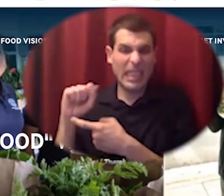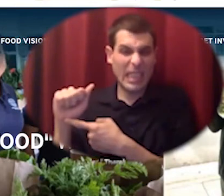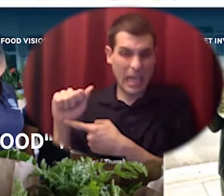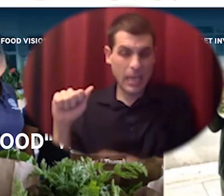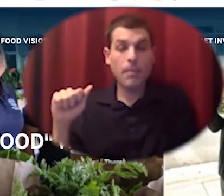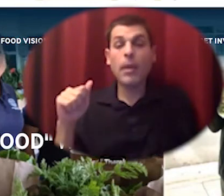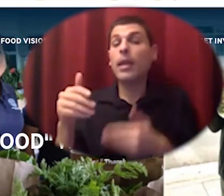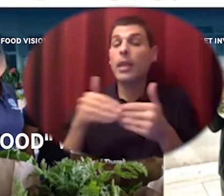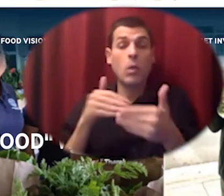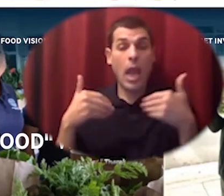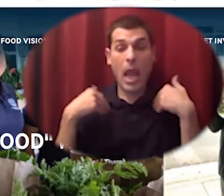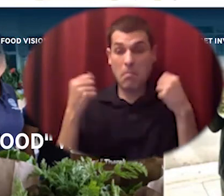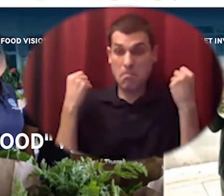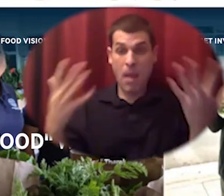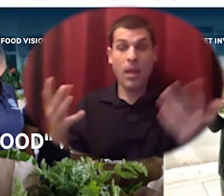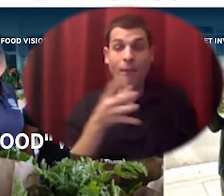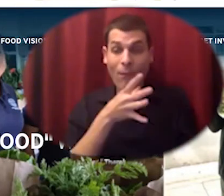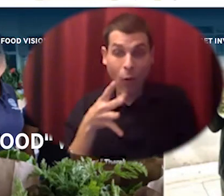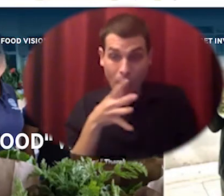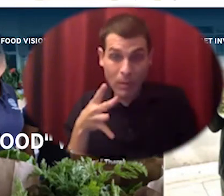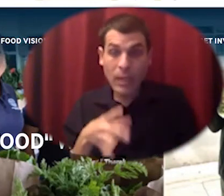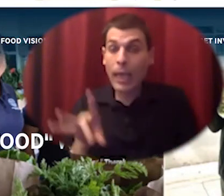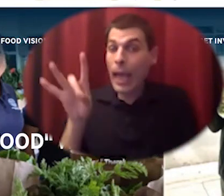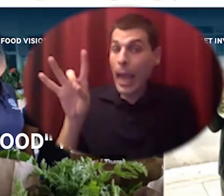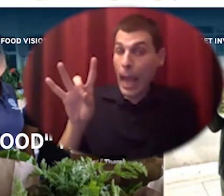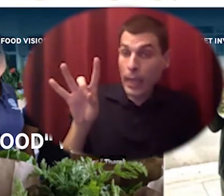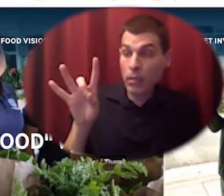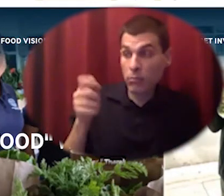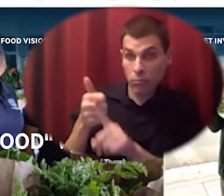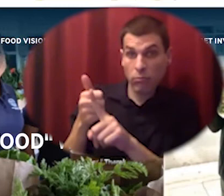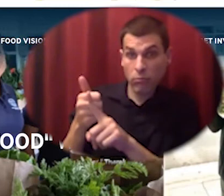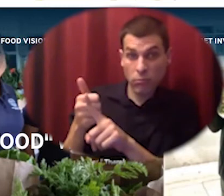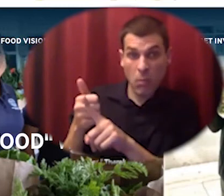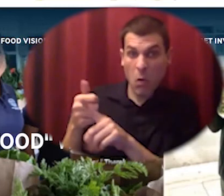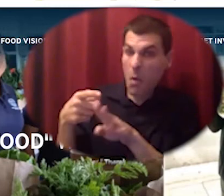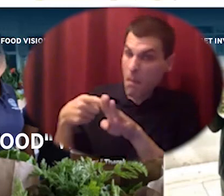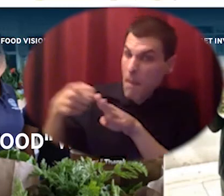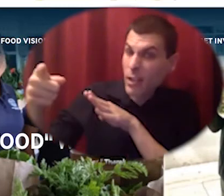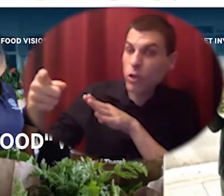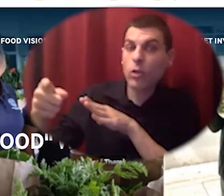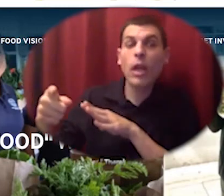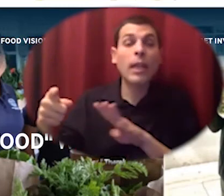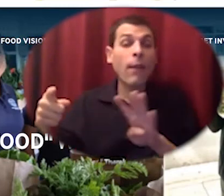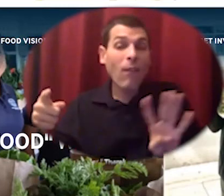those farms being major stakeholders and four of those farms being co-owners of this business